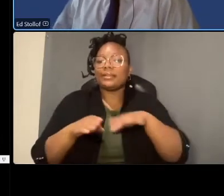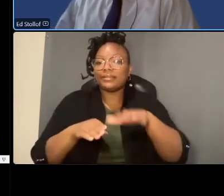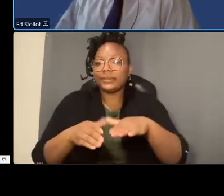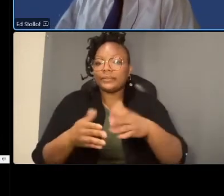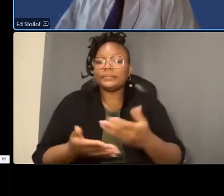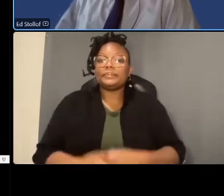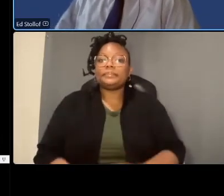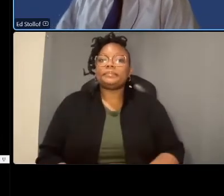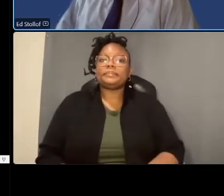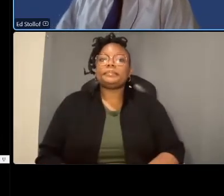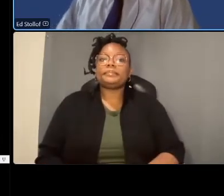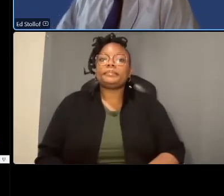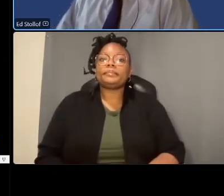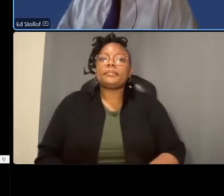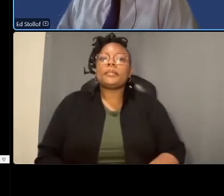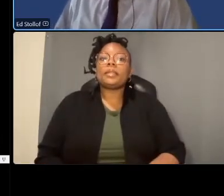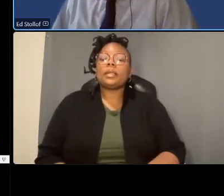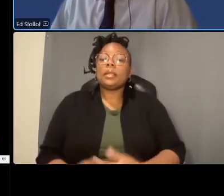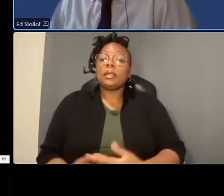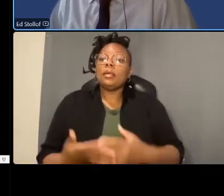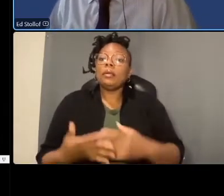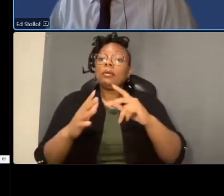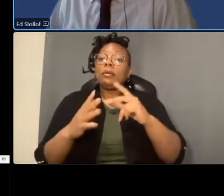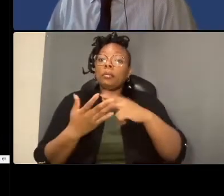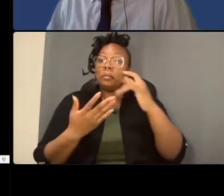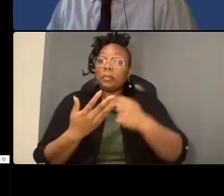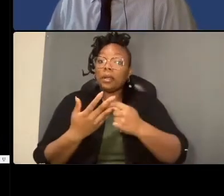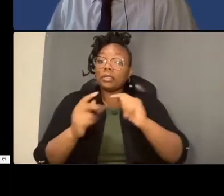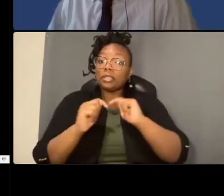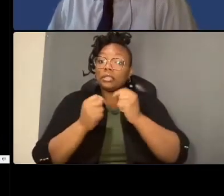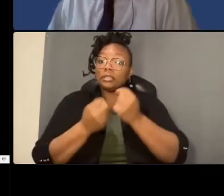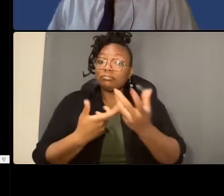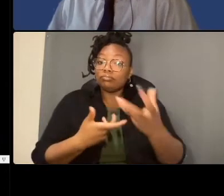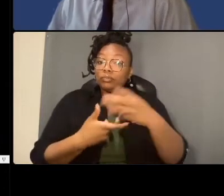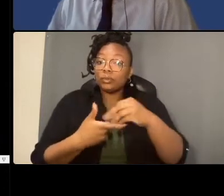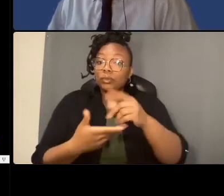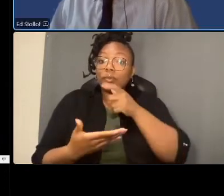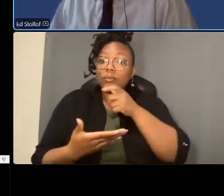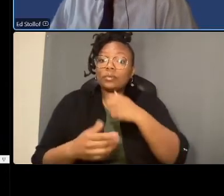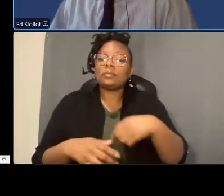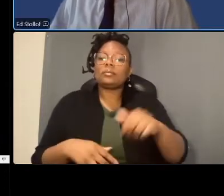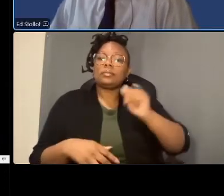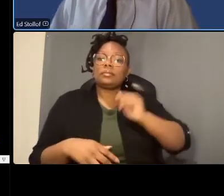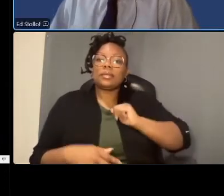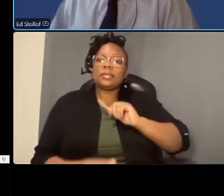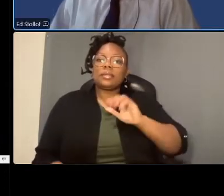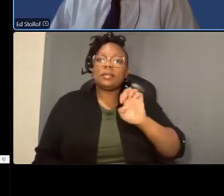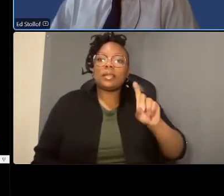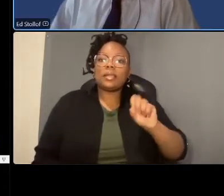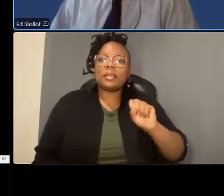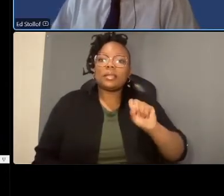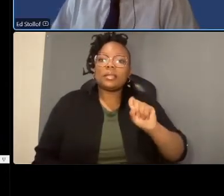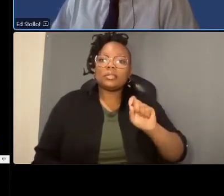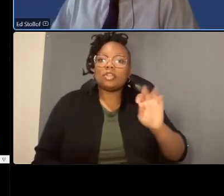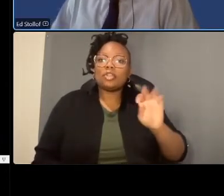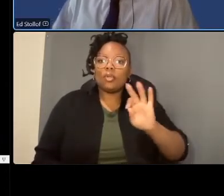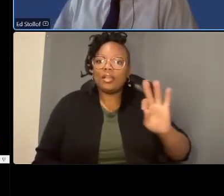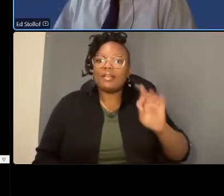as far as our project team i uh myself i'm ed stolloff and i am the project manager cynthia